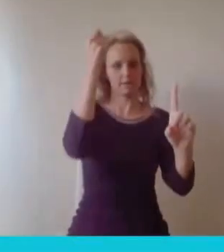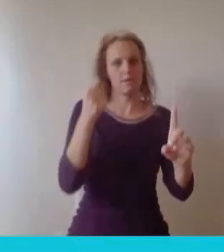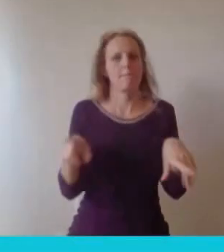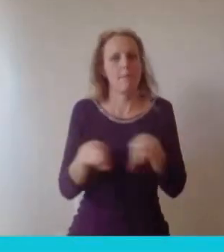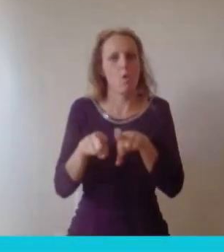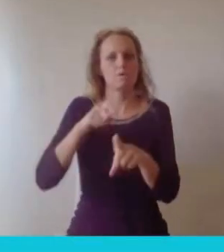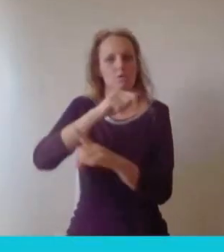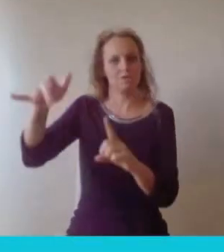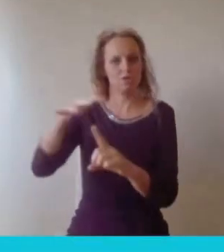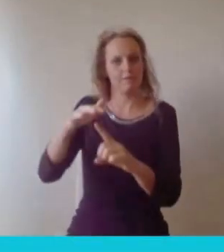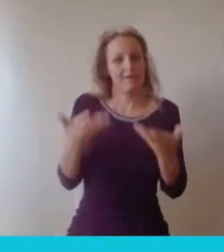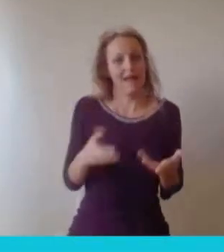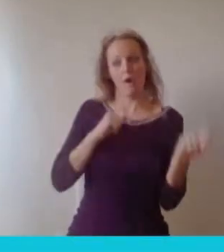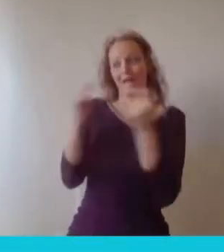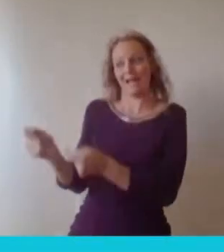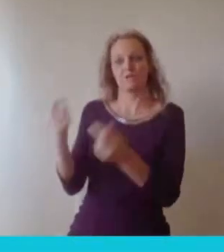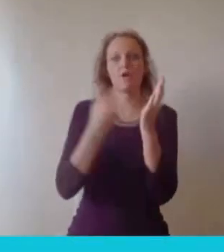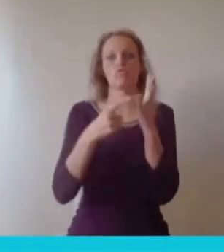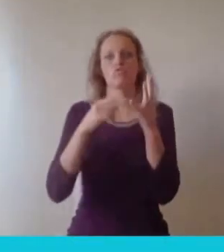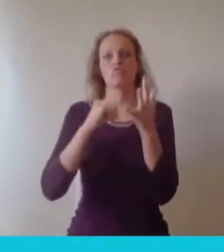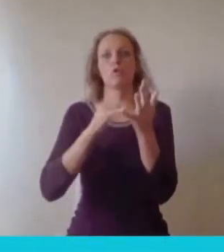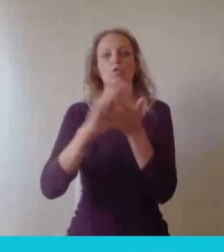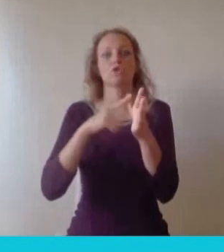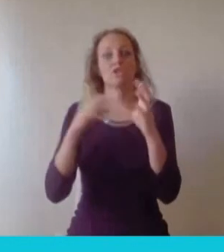his experience at Bristol, Rushab.